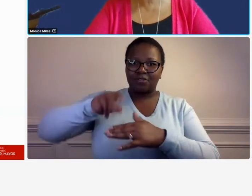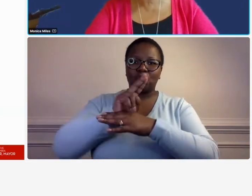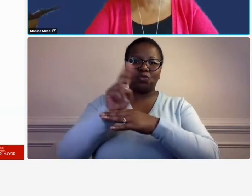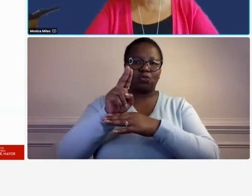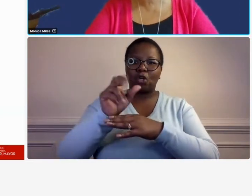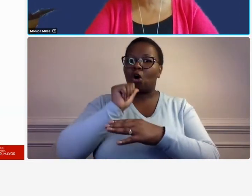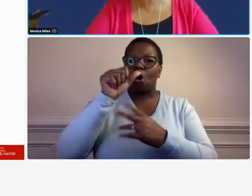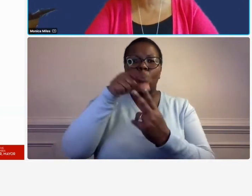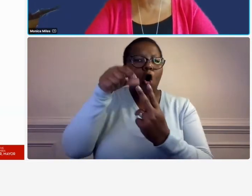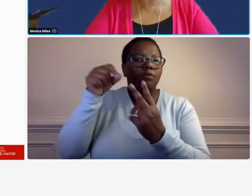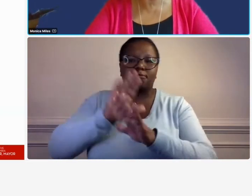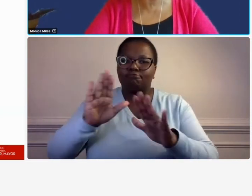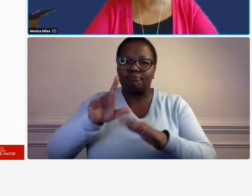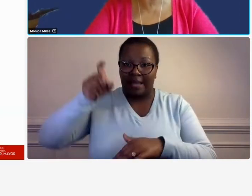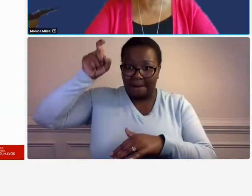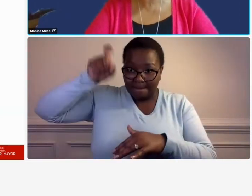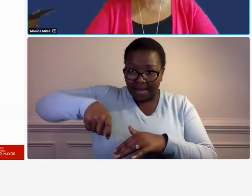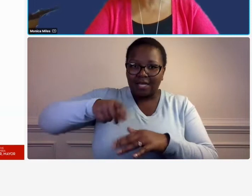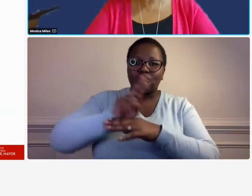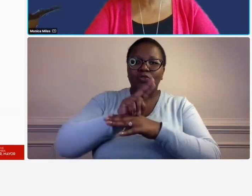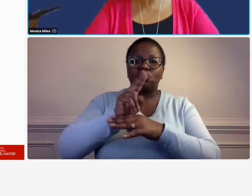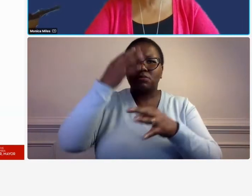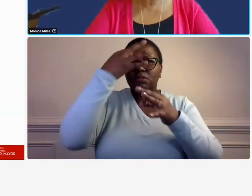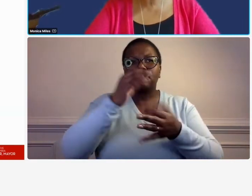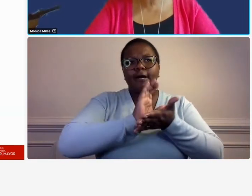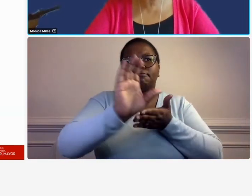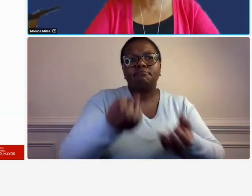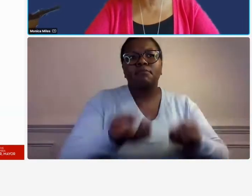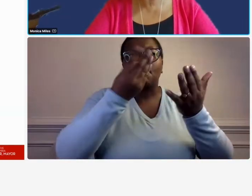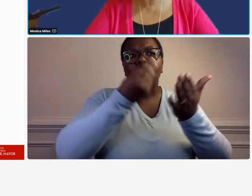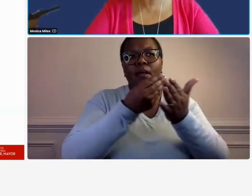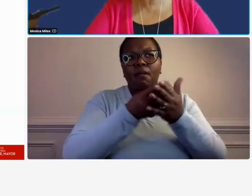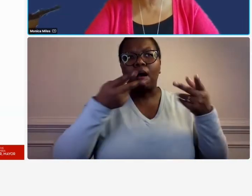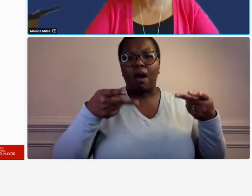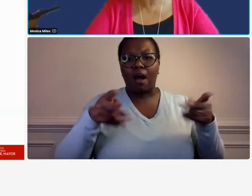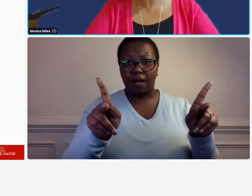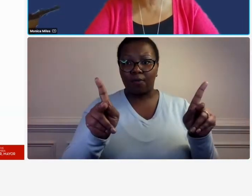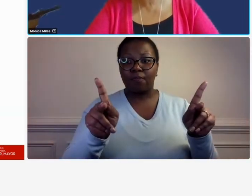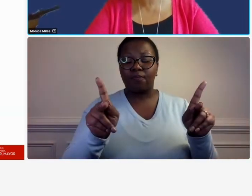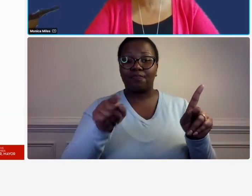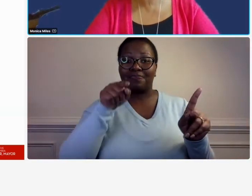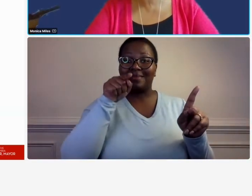for the determination of allowable costs okay this document is the building block for your accounting